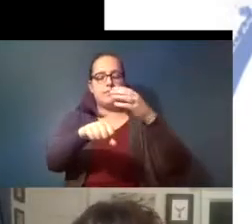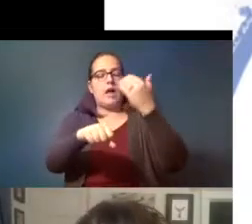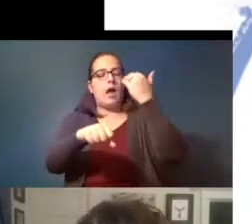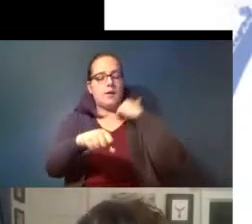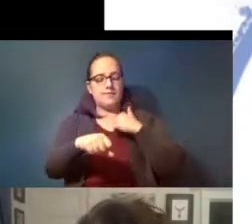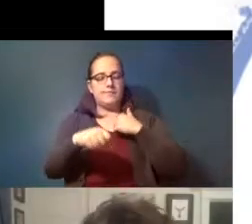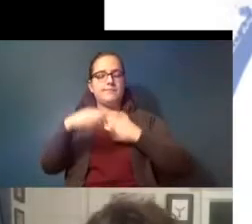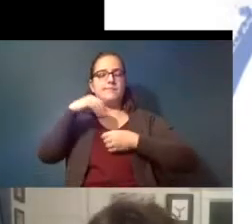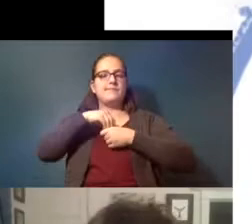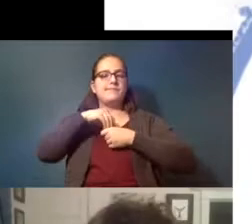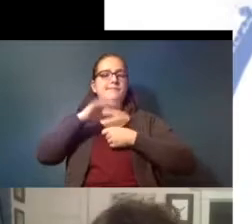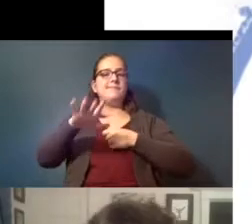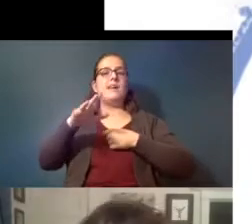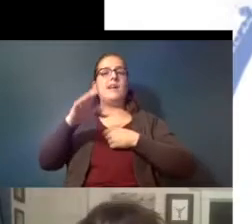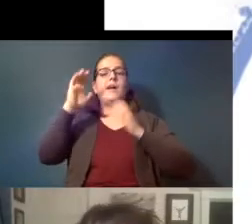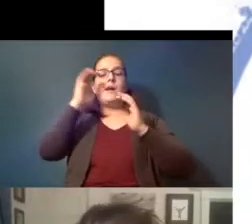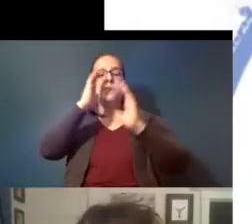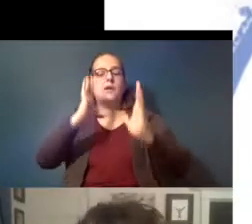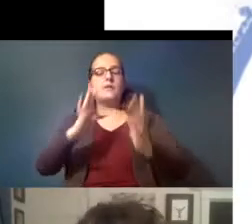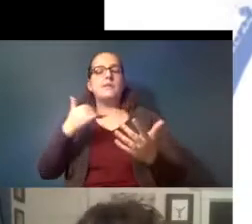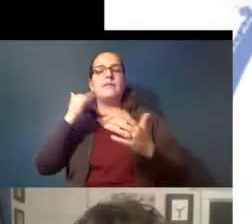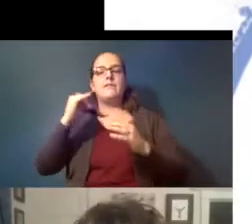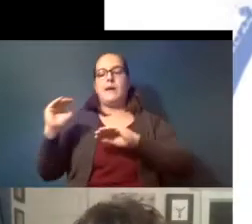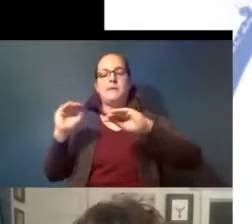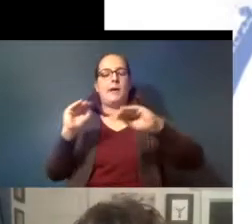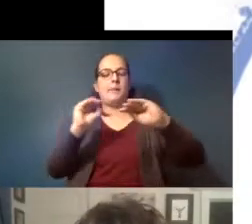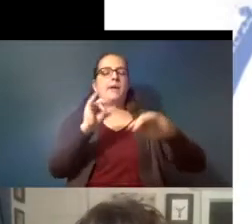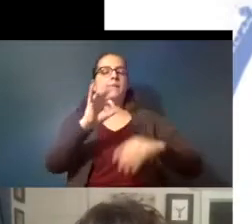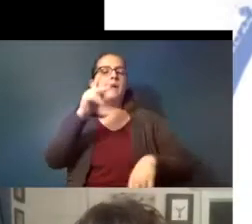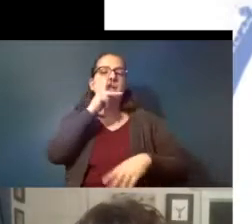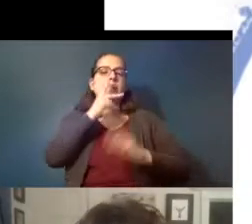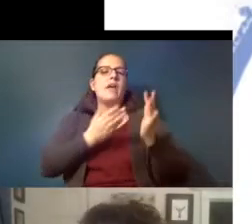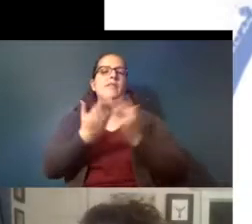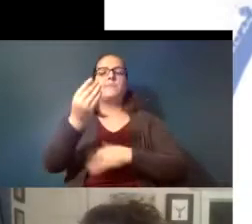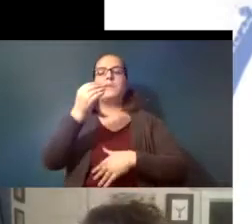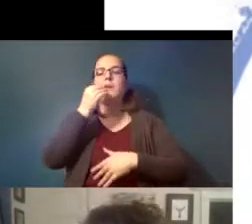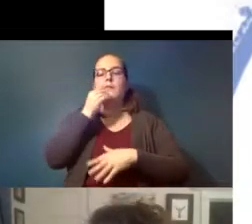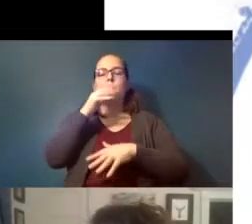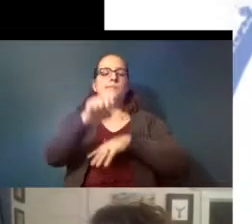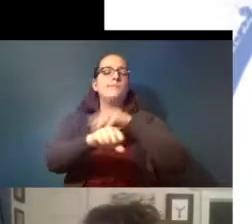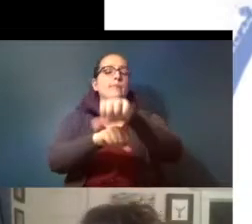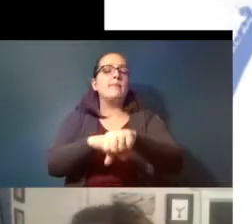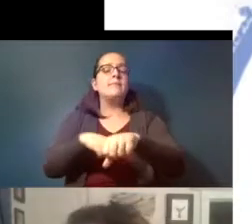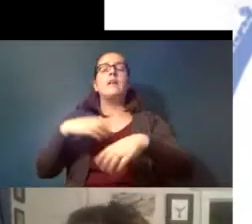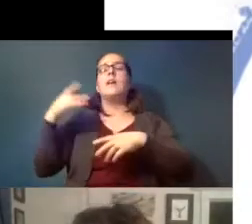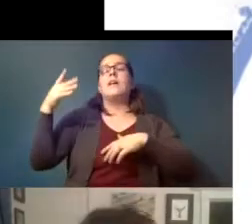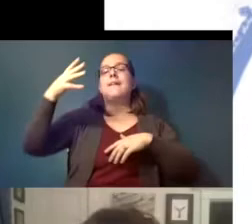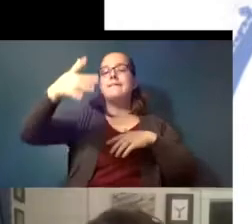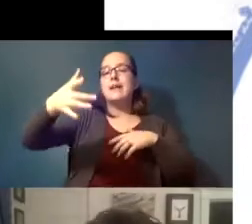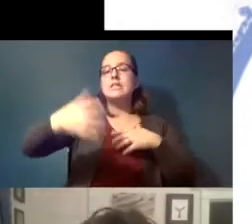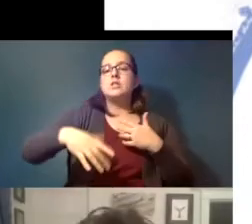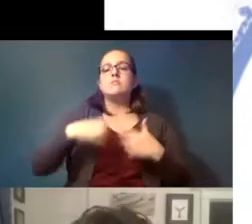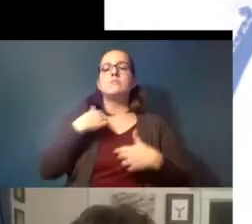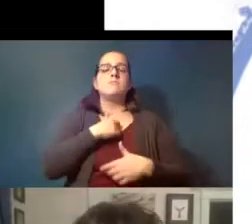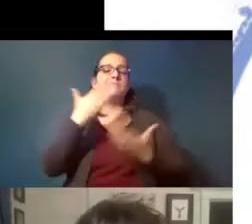so hence you get this movement of plastics through food webs and then eventually we might find them